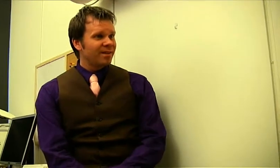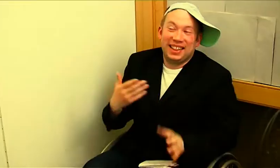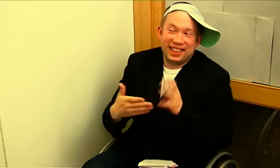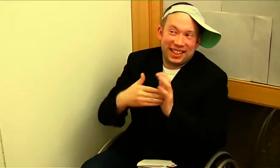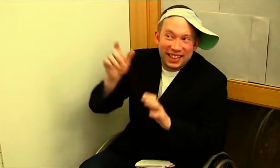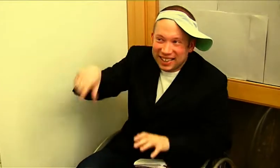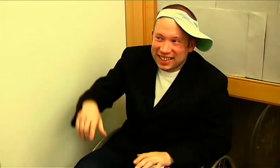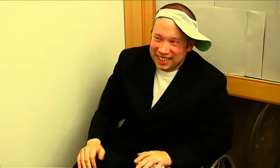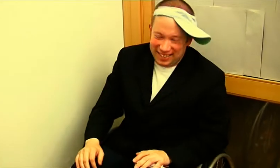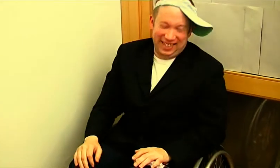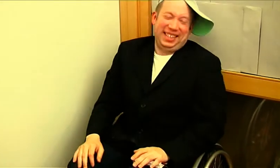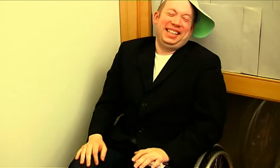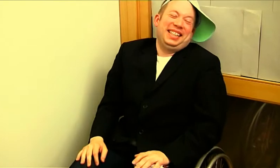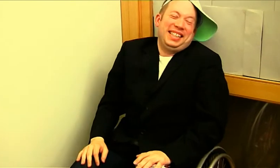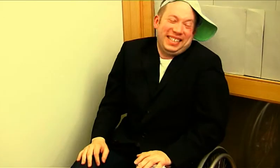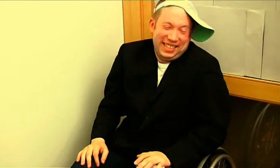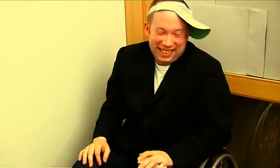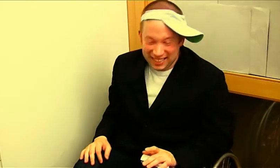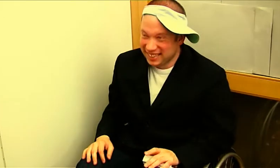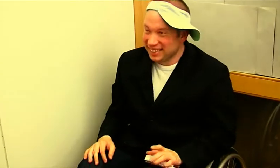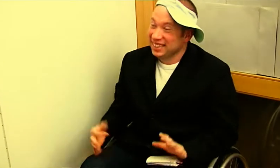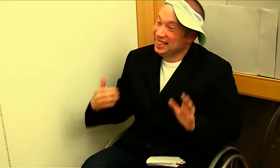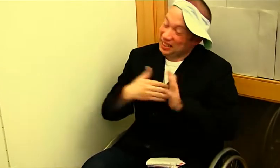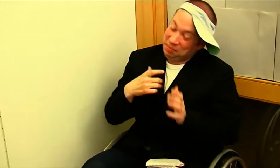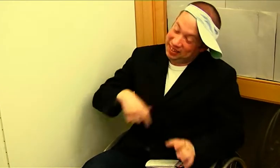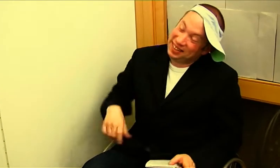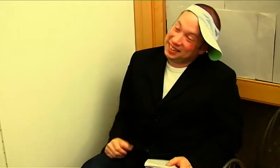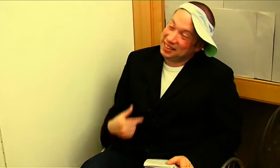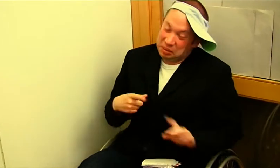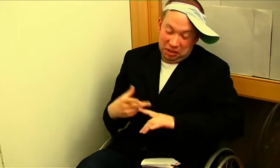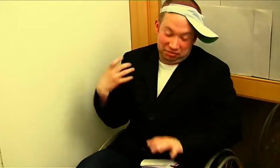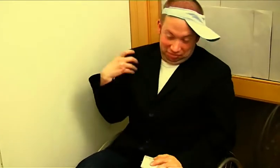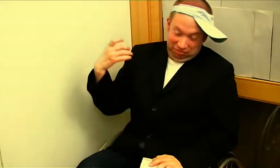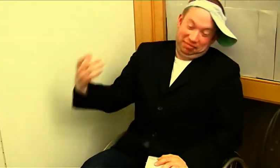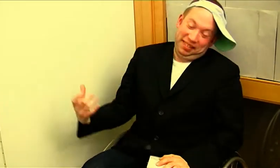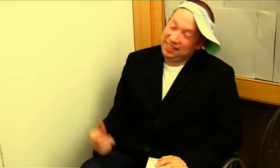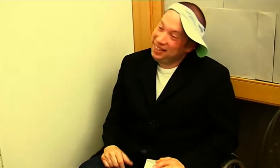Not for you... but for me who's gonna be rich.